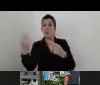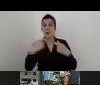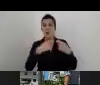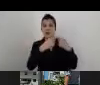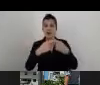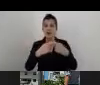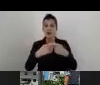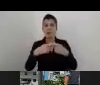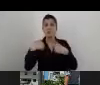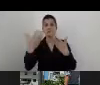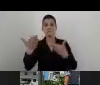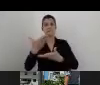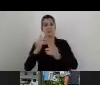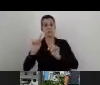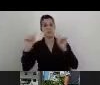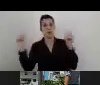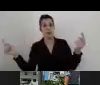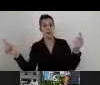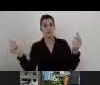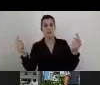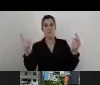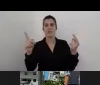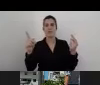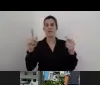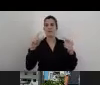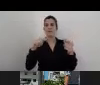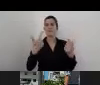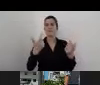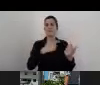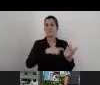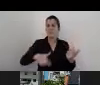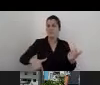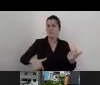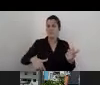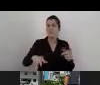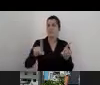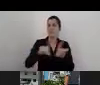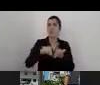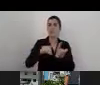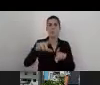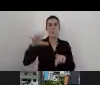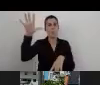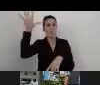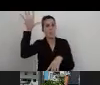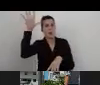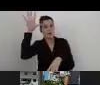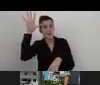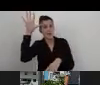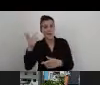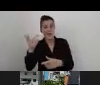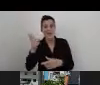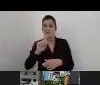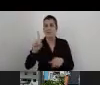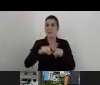A municipality is not like Ikea, it is not like insurance company, it's not like a bank.